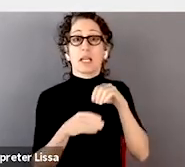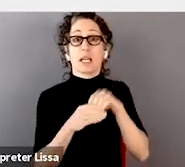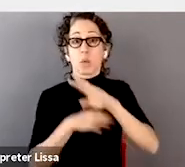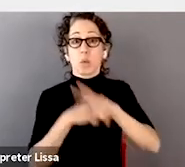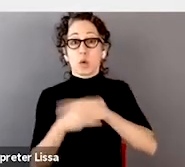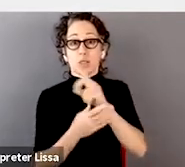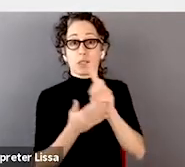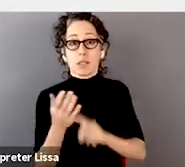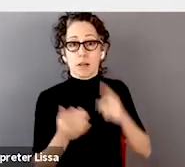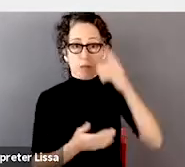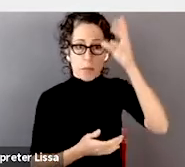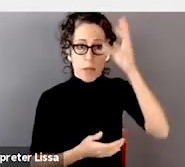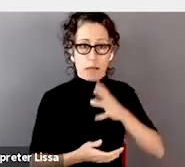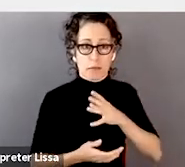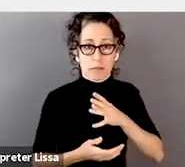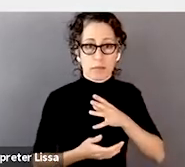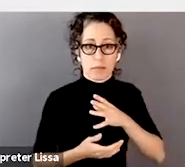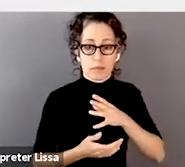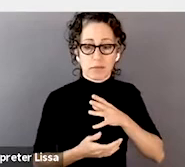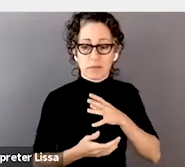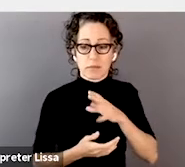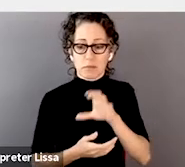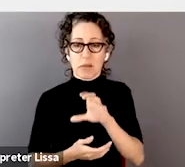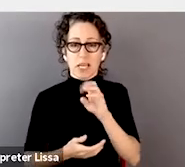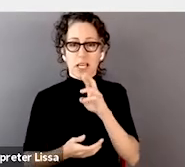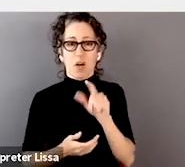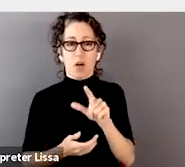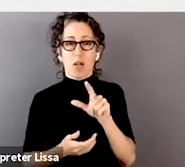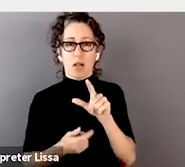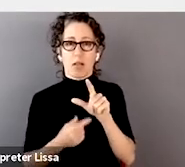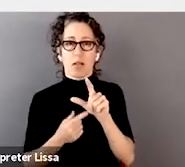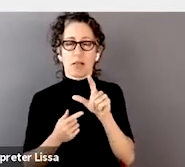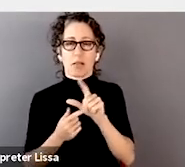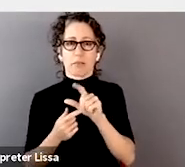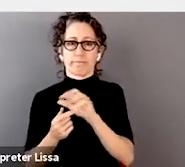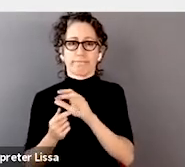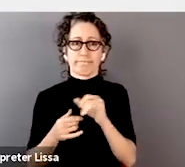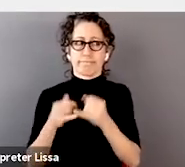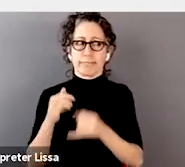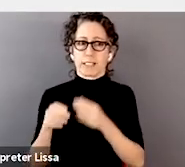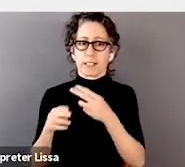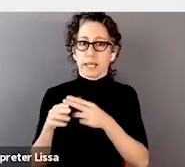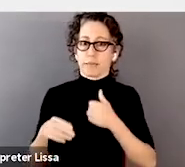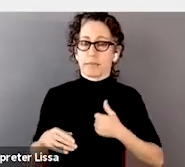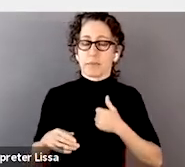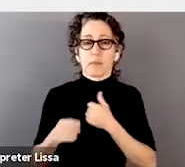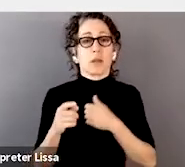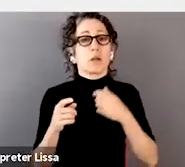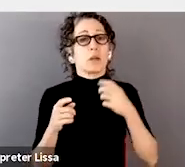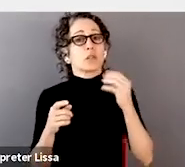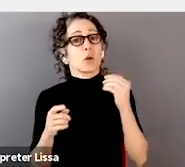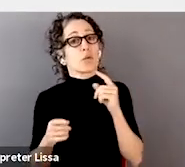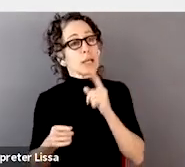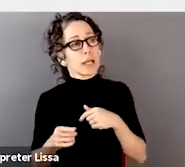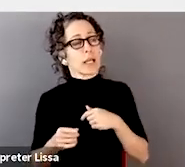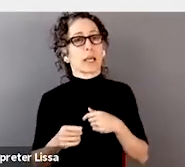and it is really eye-opening of biases in data, and it really gives insights into things